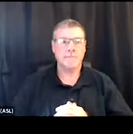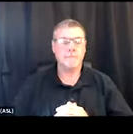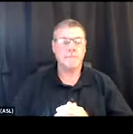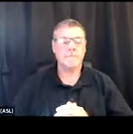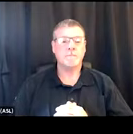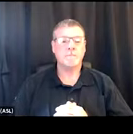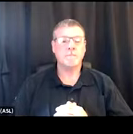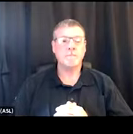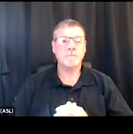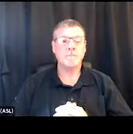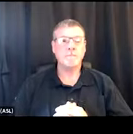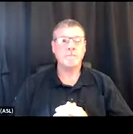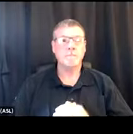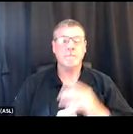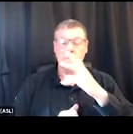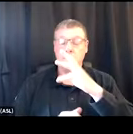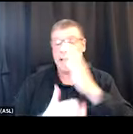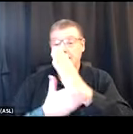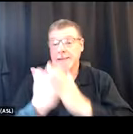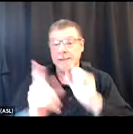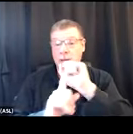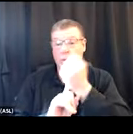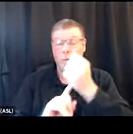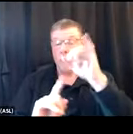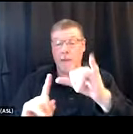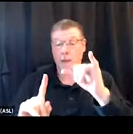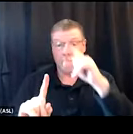It actually is in some cases the gold standard, standalone intervention.